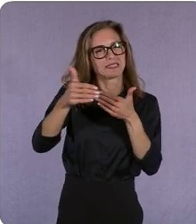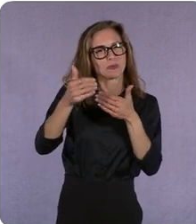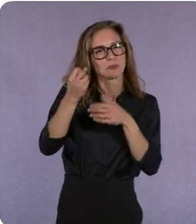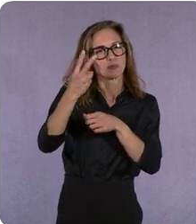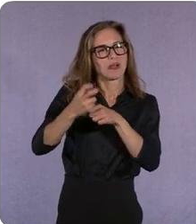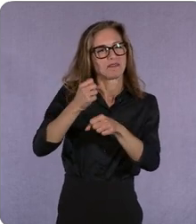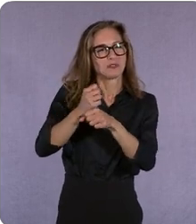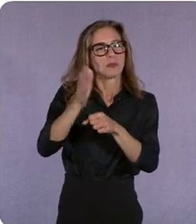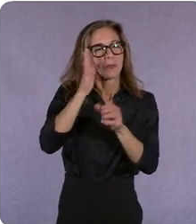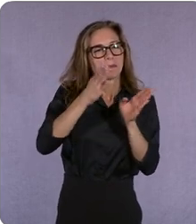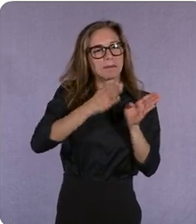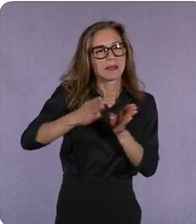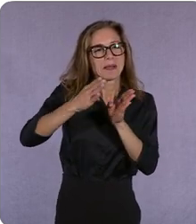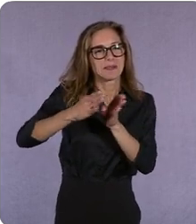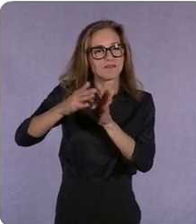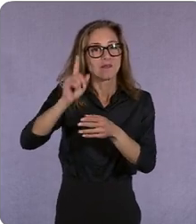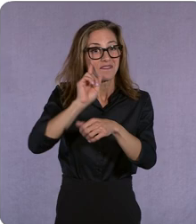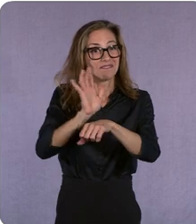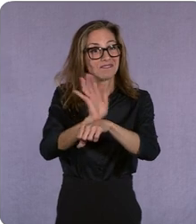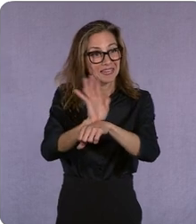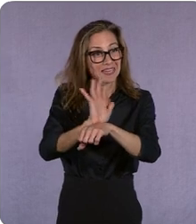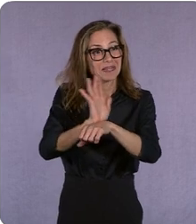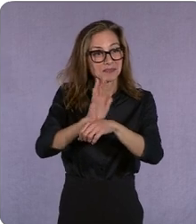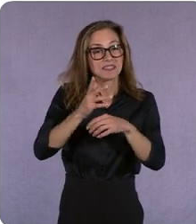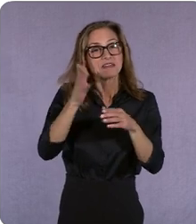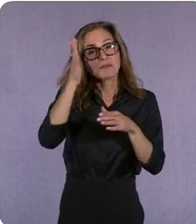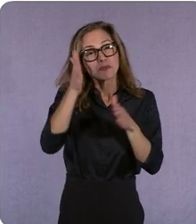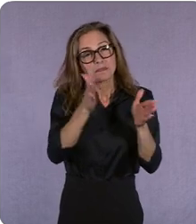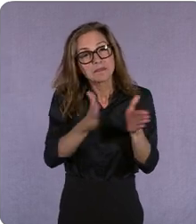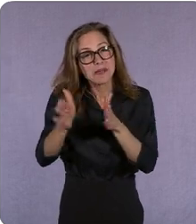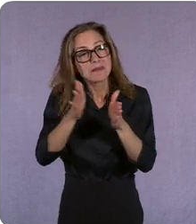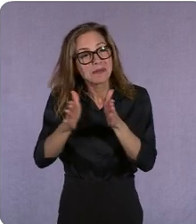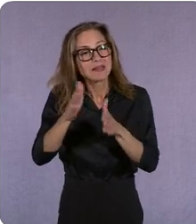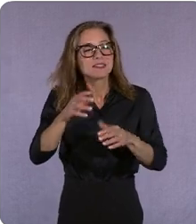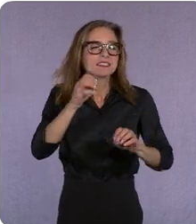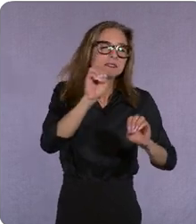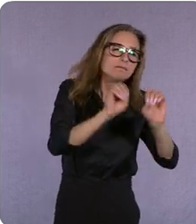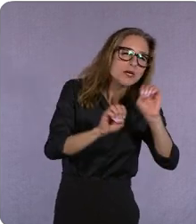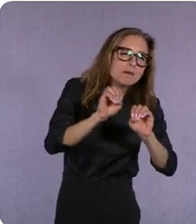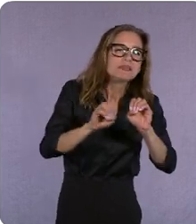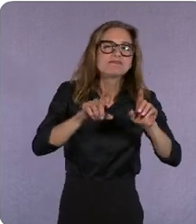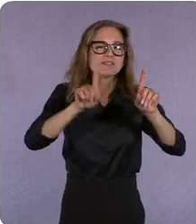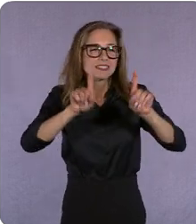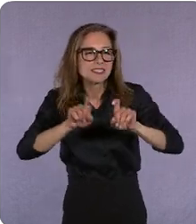but others and i think that's why we experimenting and testing and learning on a lot of our digital